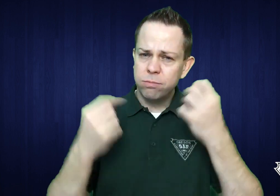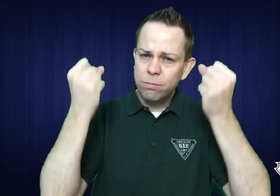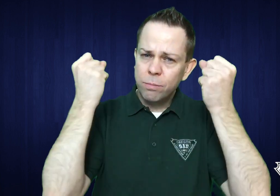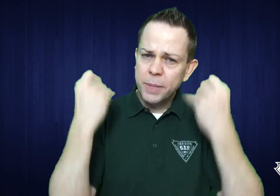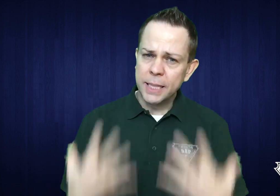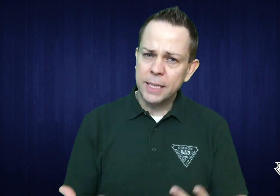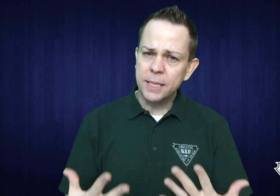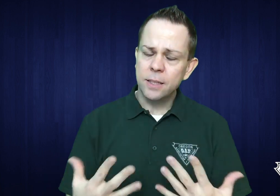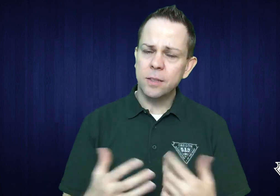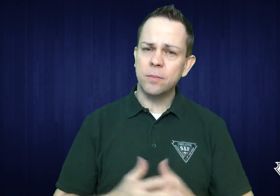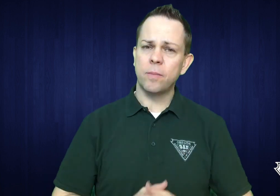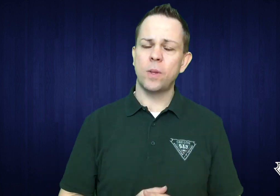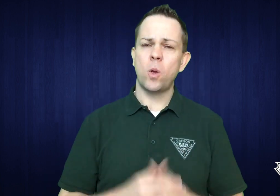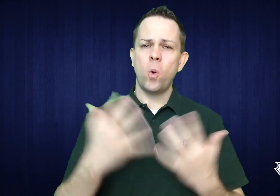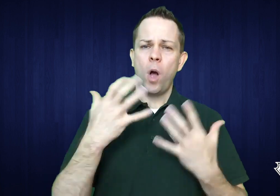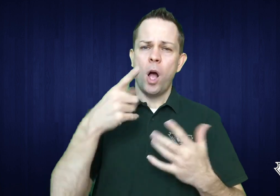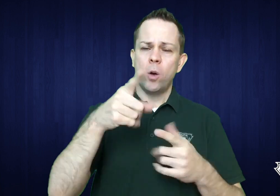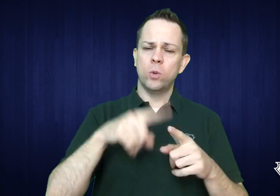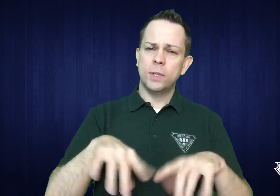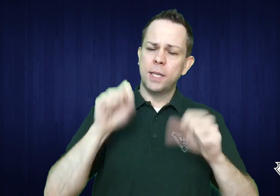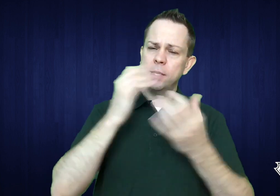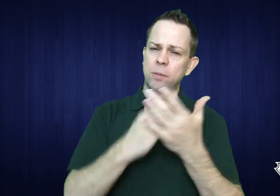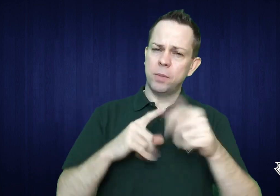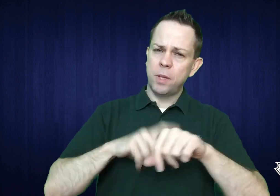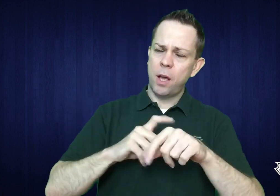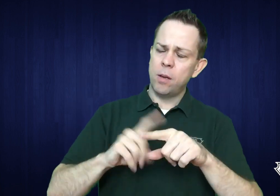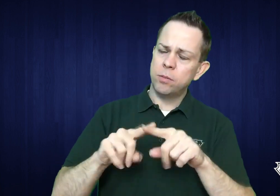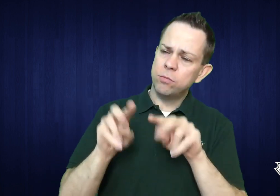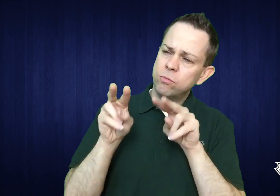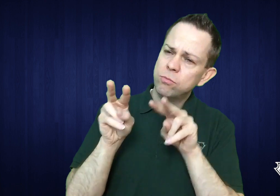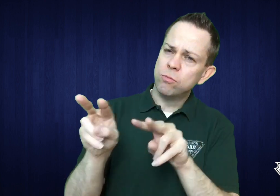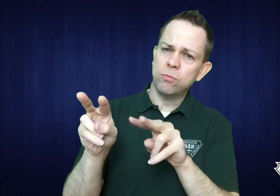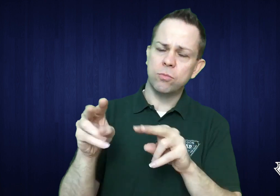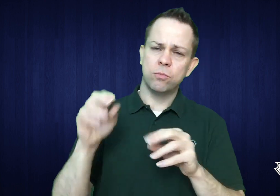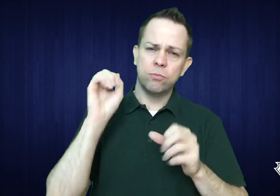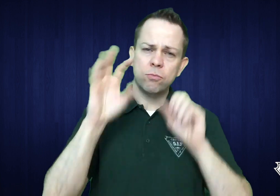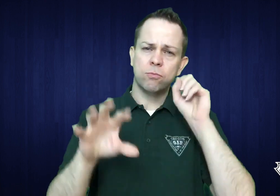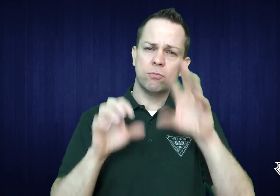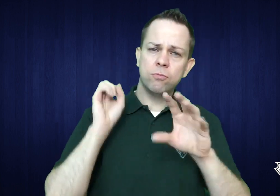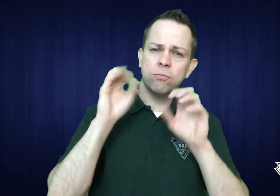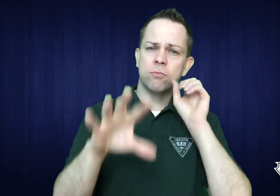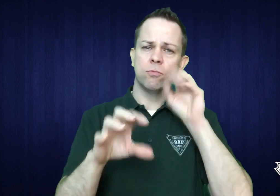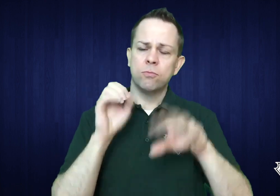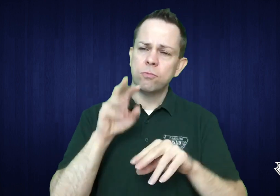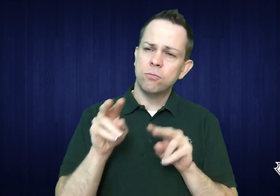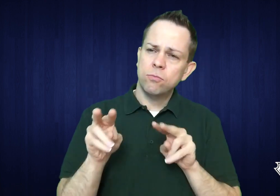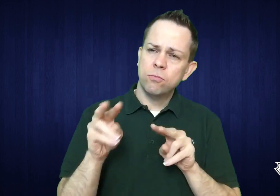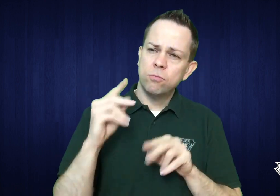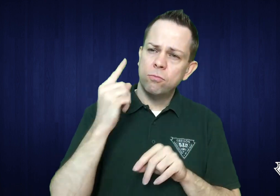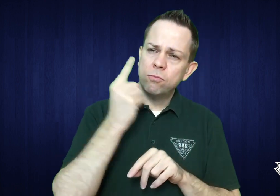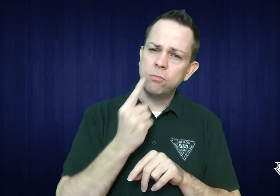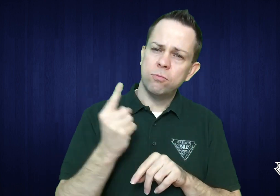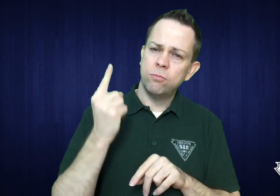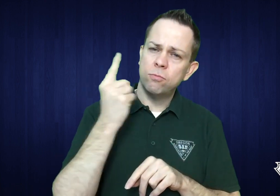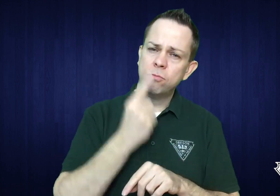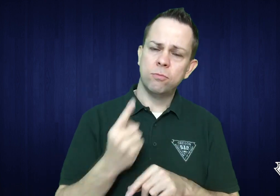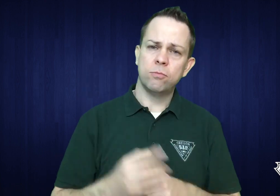Please take some time to watch and contemplate our message.